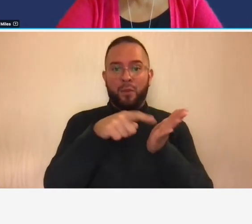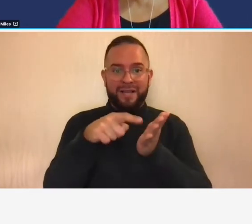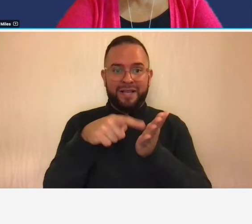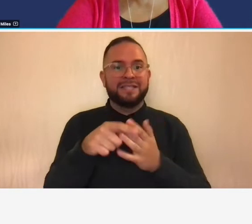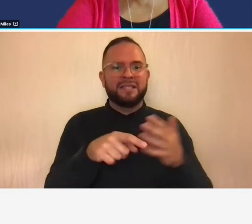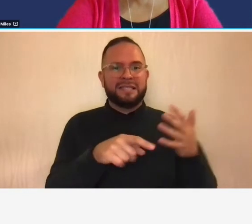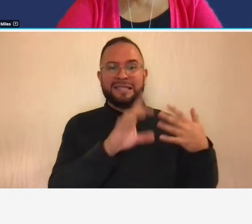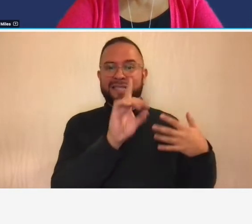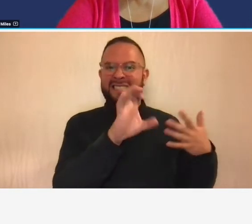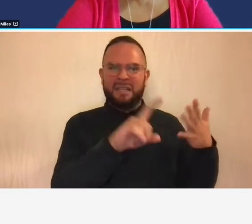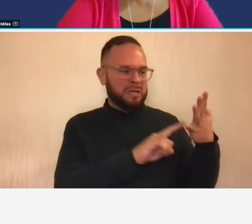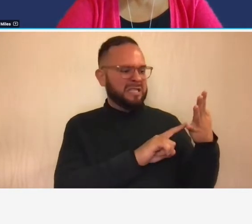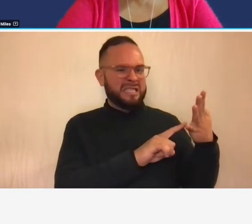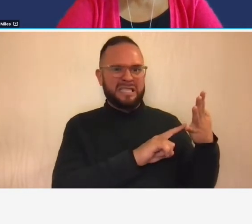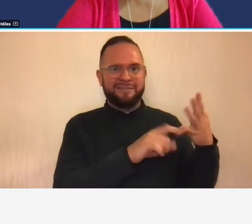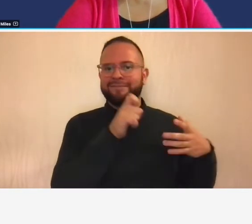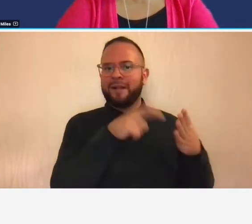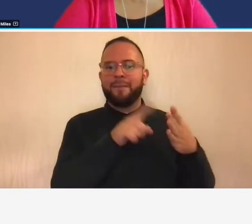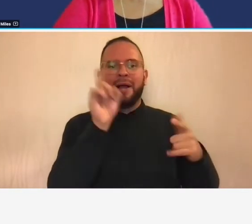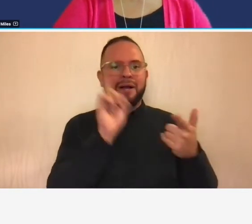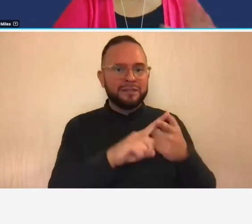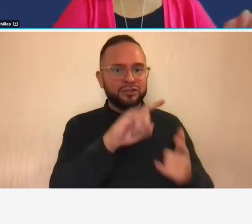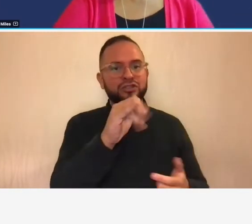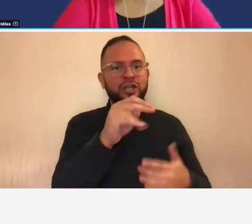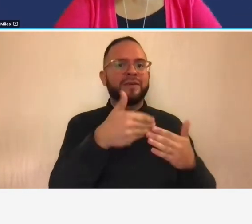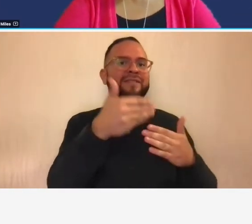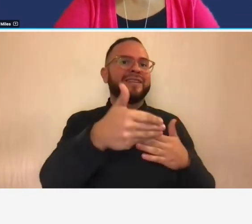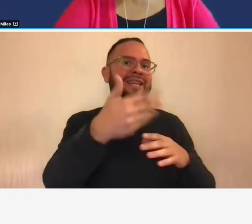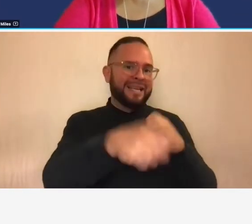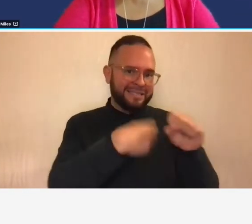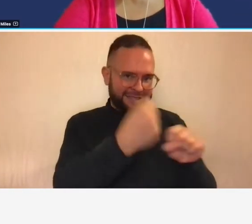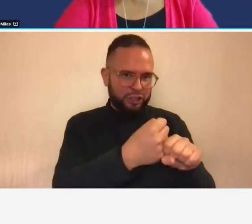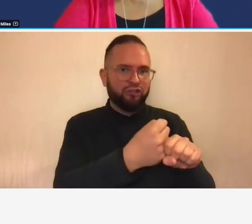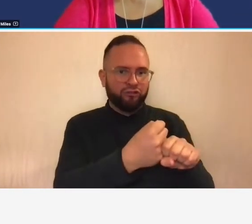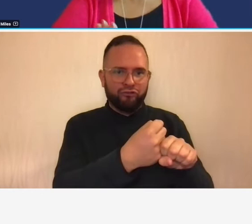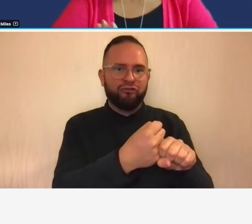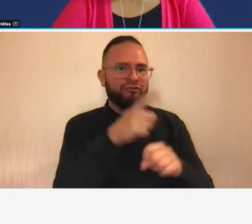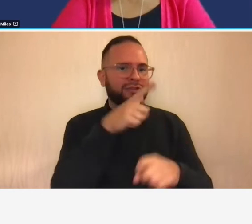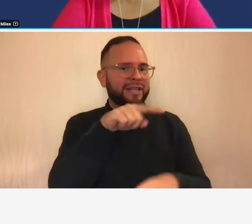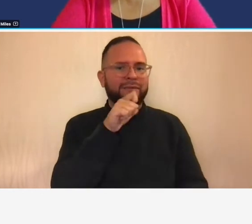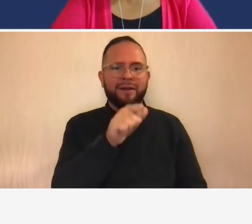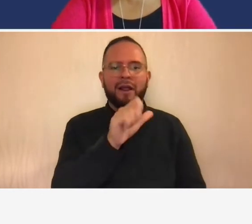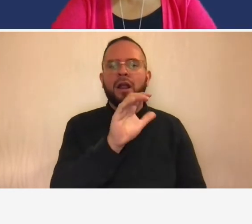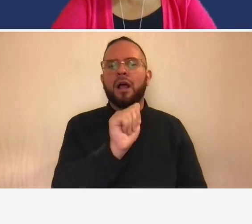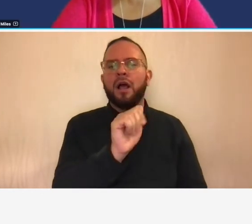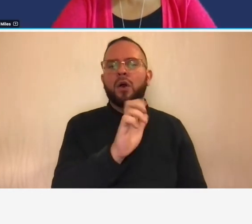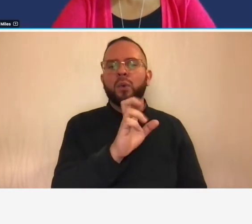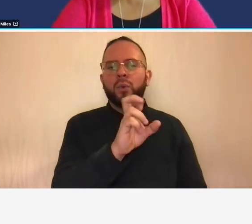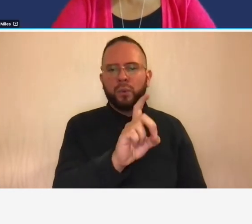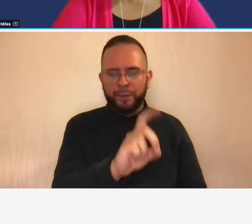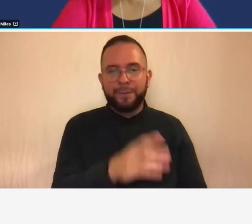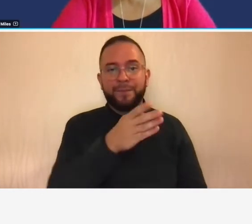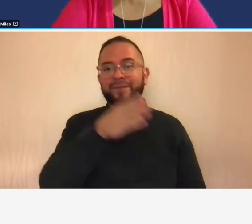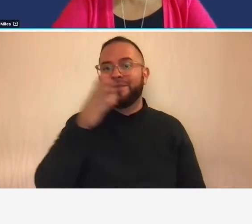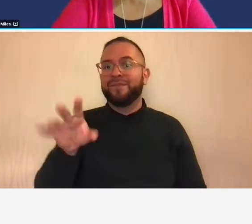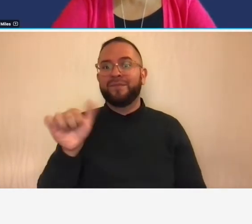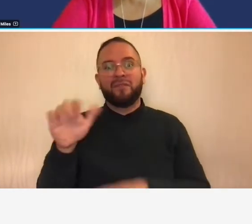the next year and were not accrued so that was the situation at ab abc for xyz bonuses were awarded